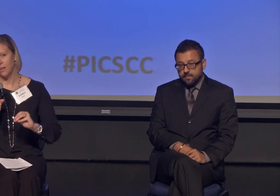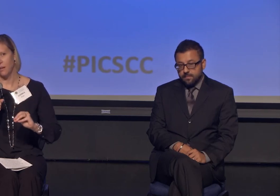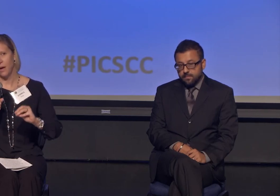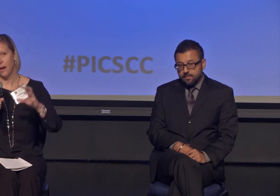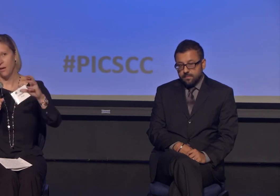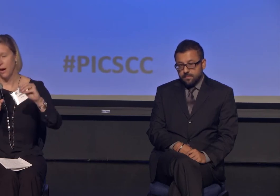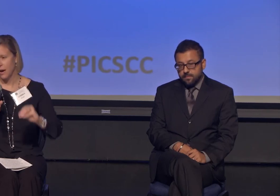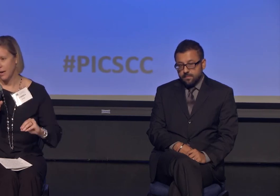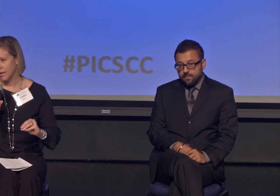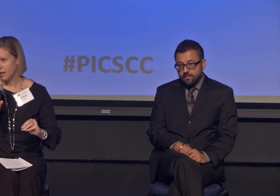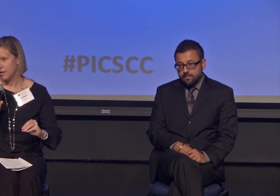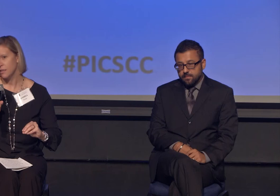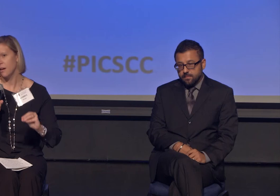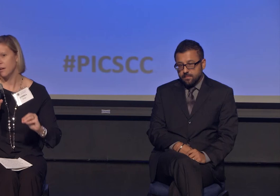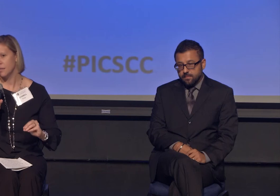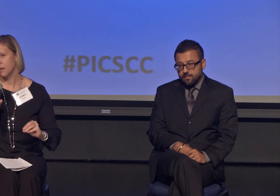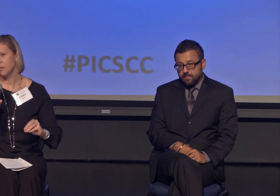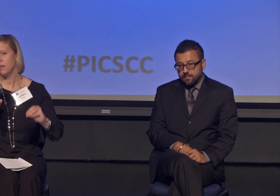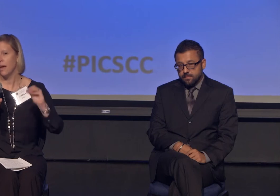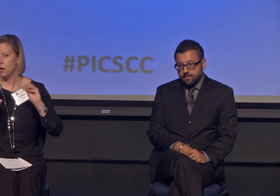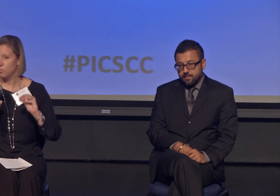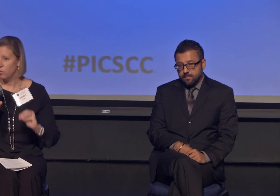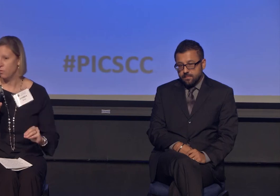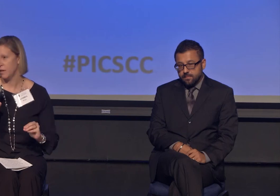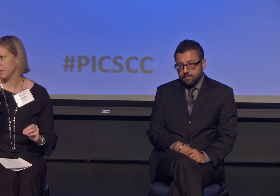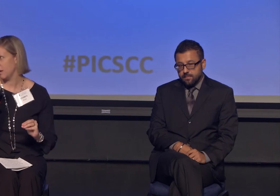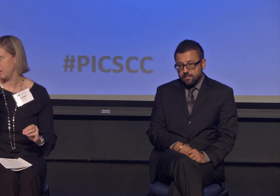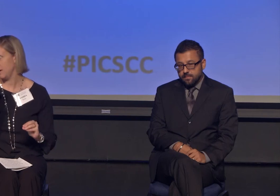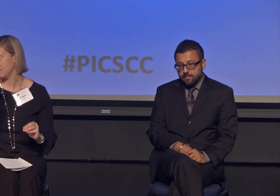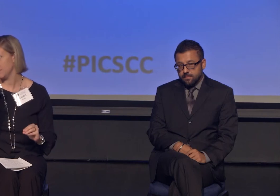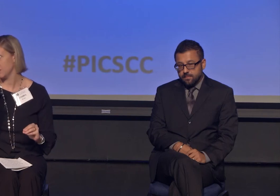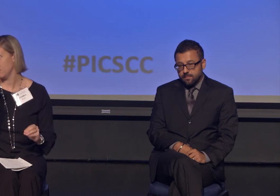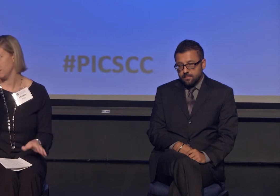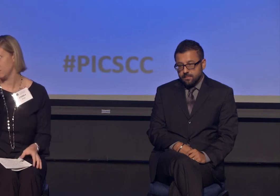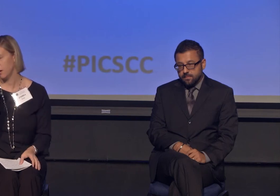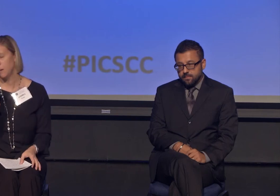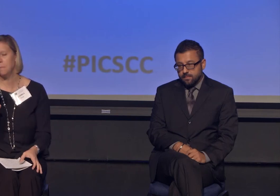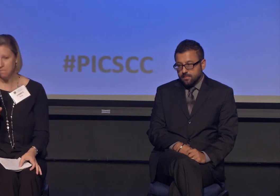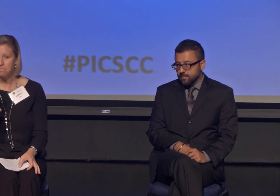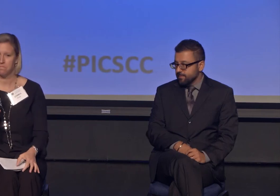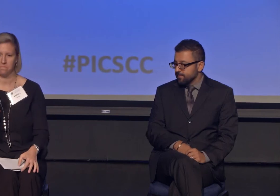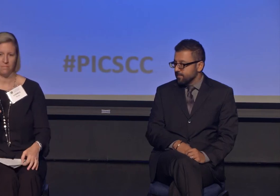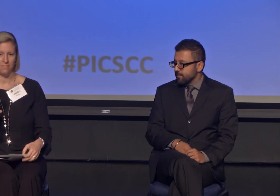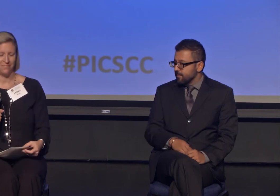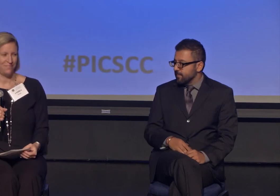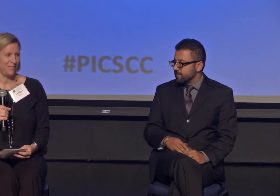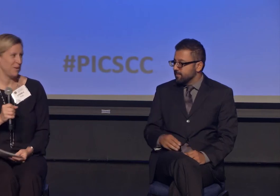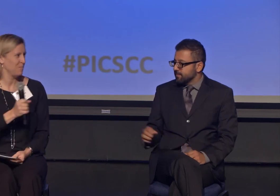about how our identities are intersectional and our movements can be intersectional in this work. Perfect, thank you so much.